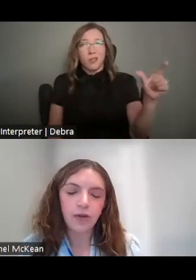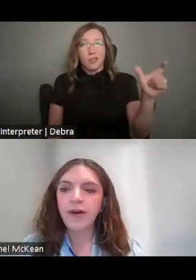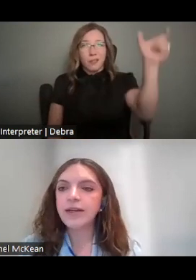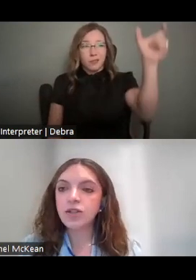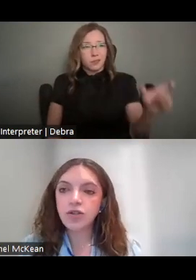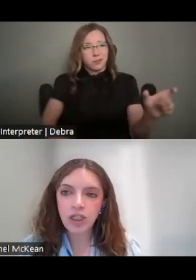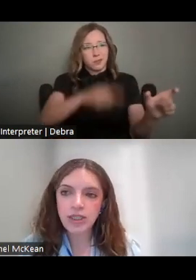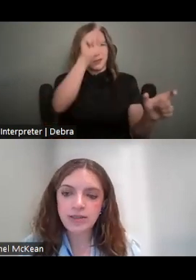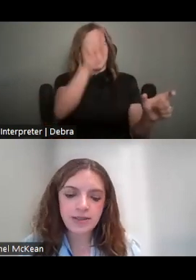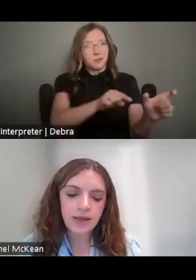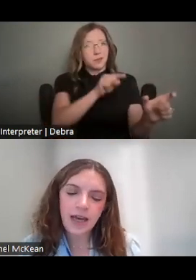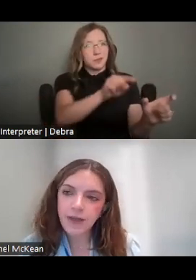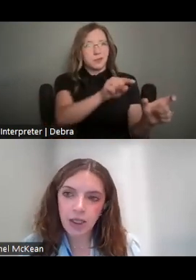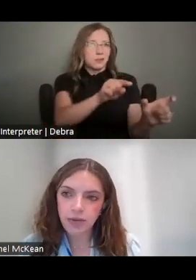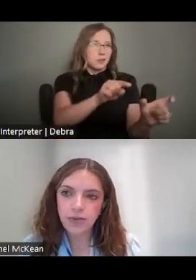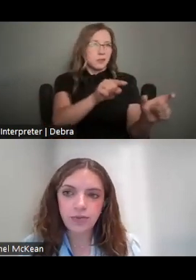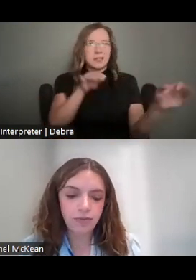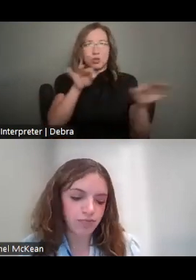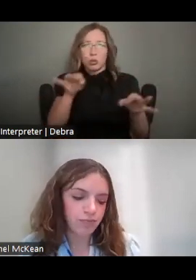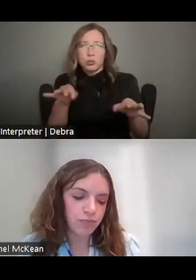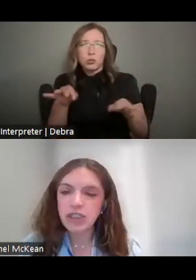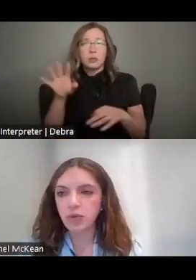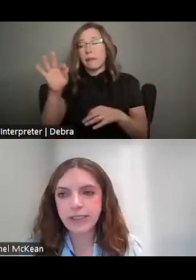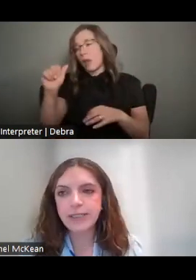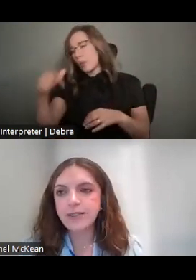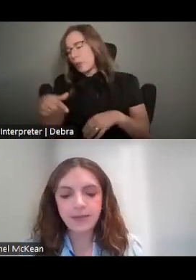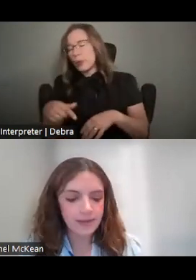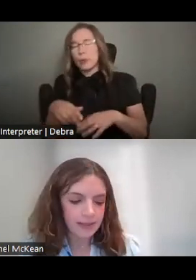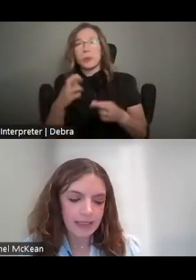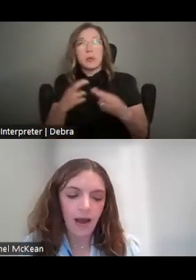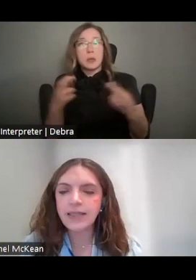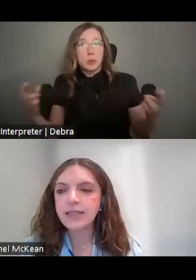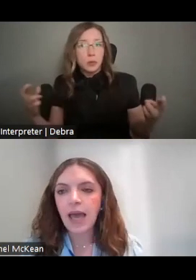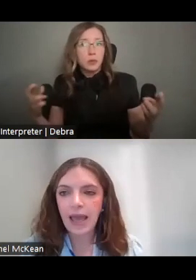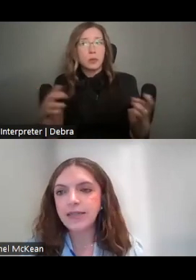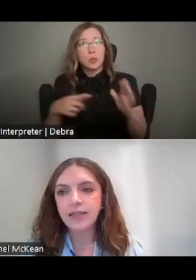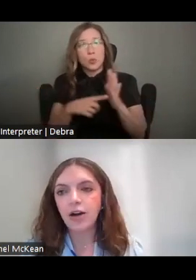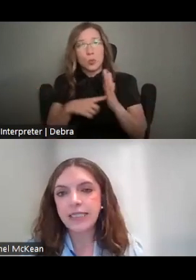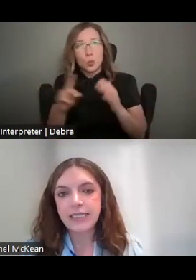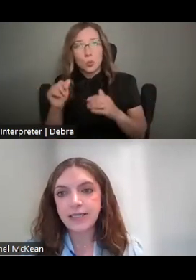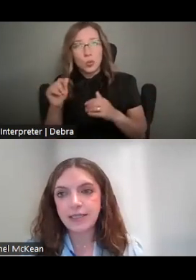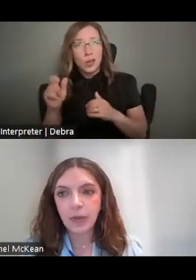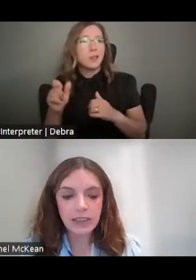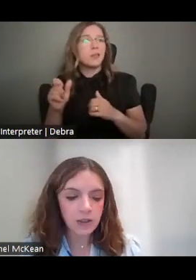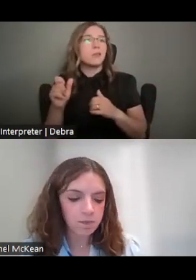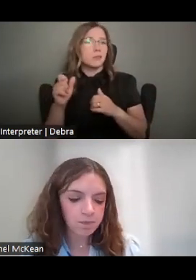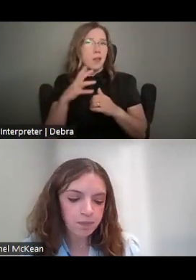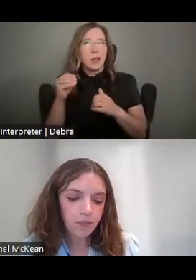YOU'LL FIND INSTRUCTIONS, FAQS, RESOURCES, DEADLINES, AND THE ARTISTIC DISCIPLINES.